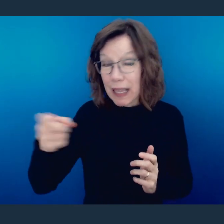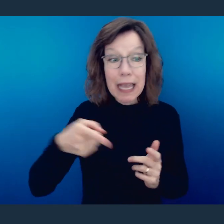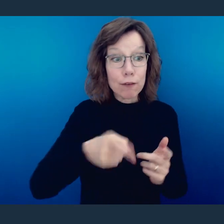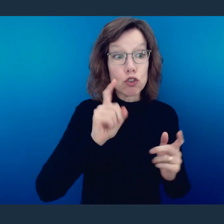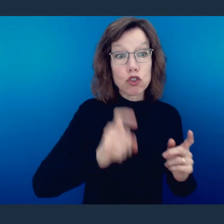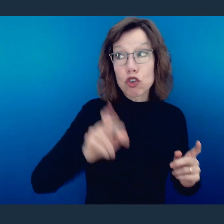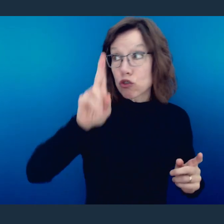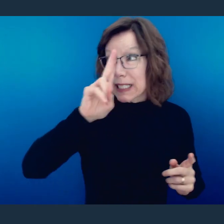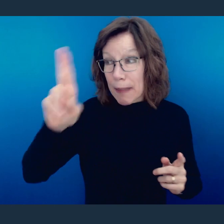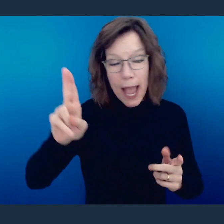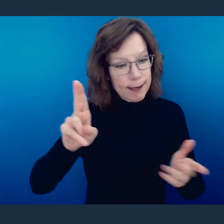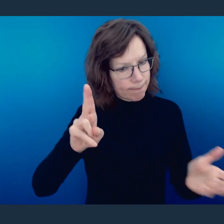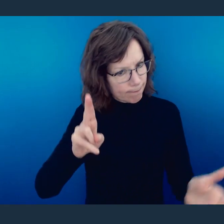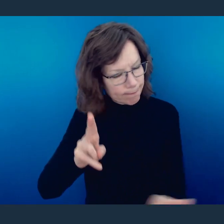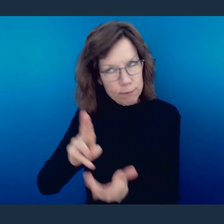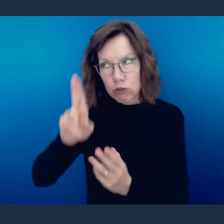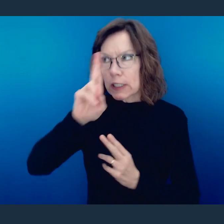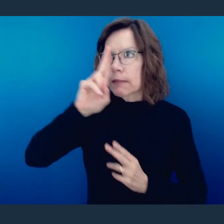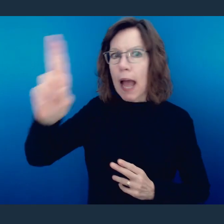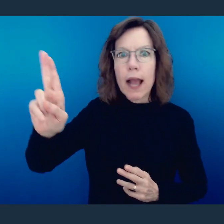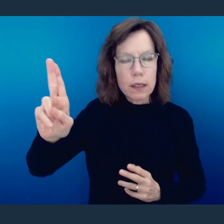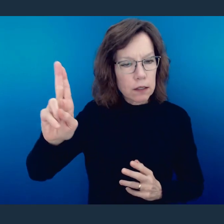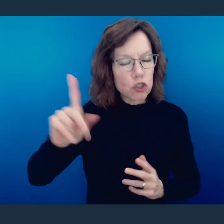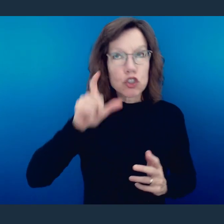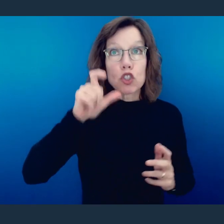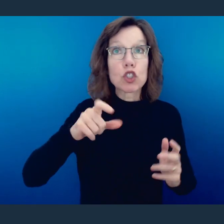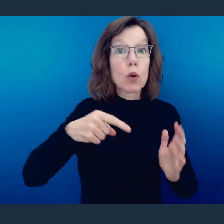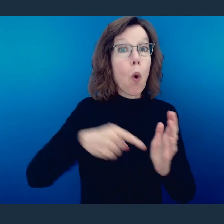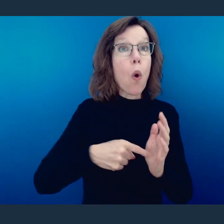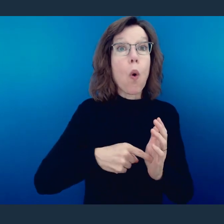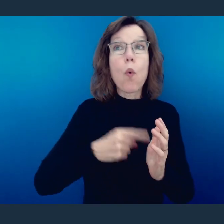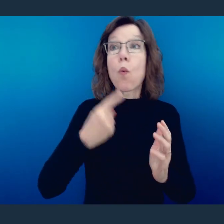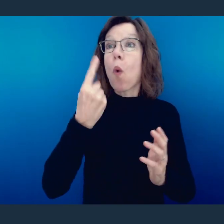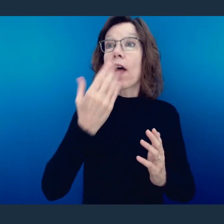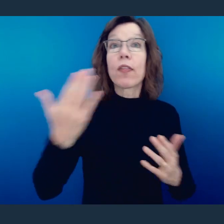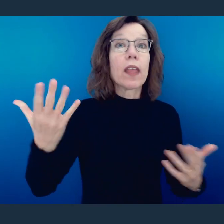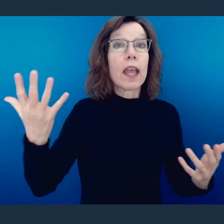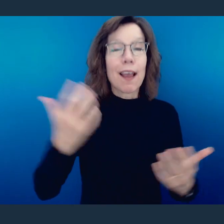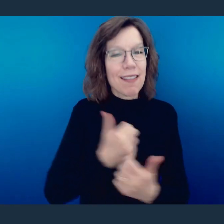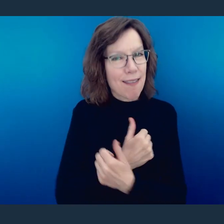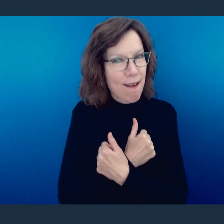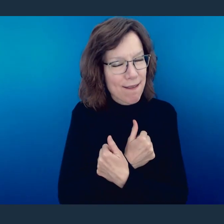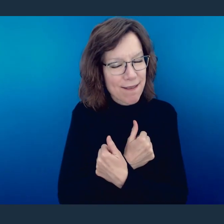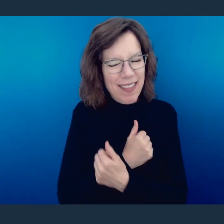or whether it be taxes or whatever it is, owe no man anything but love. And if you flip